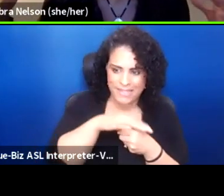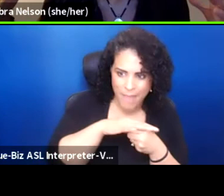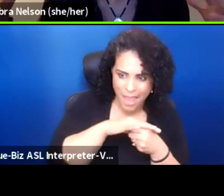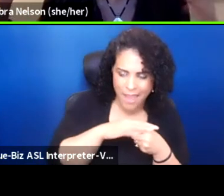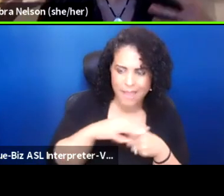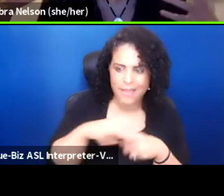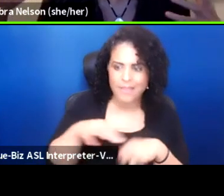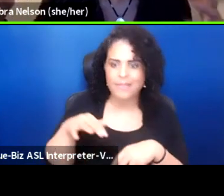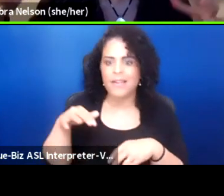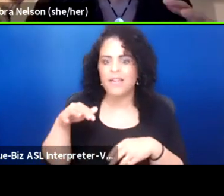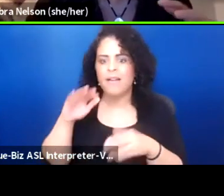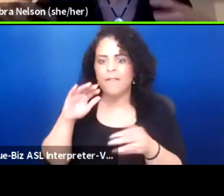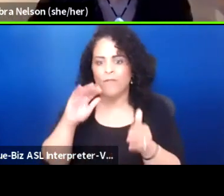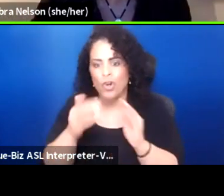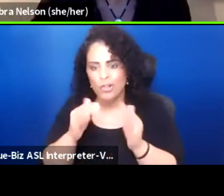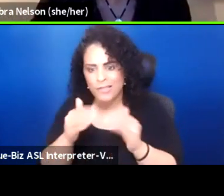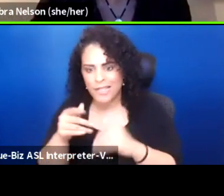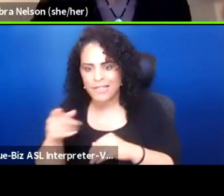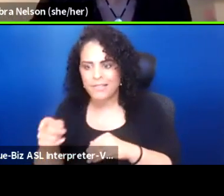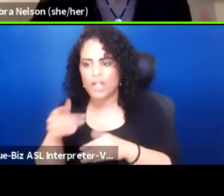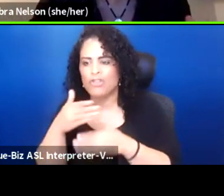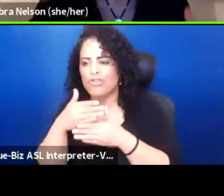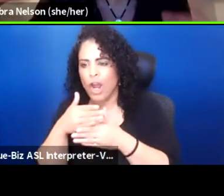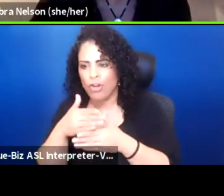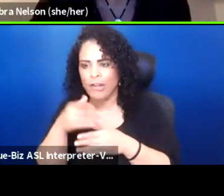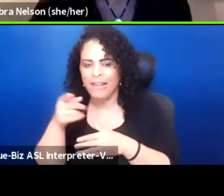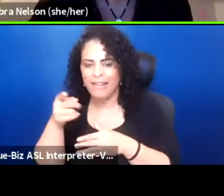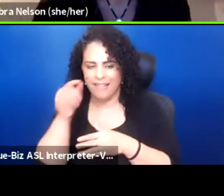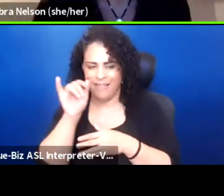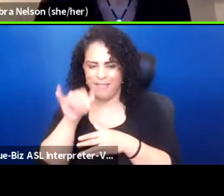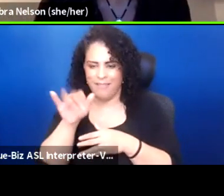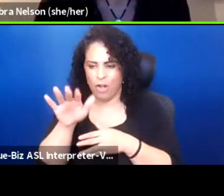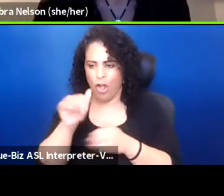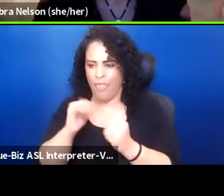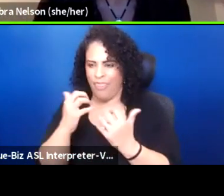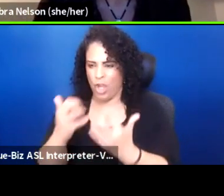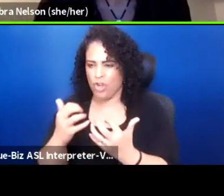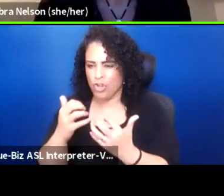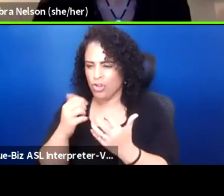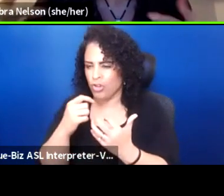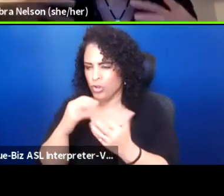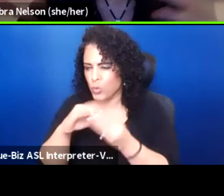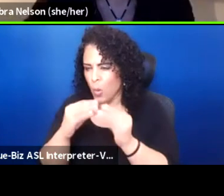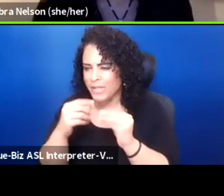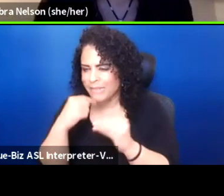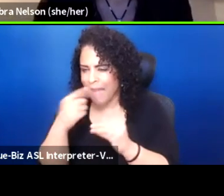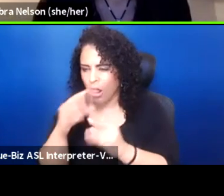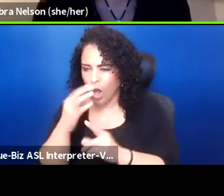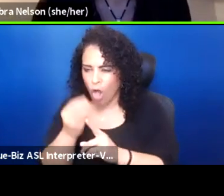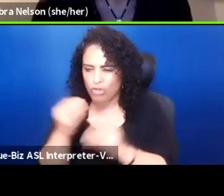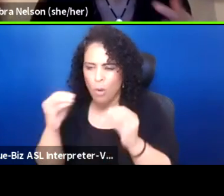versus sharing your theater and storytelling and culture more widely